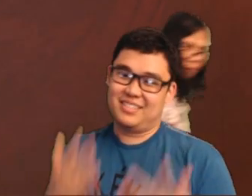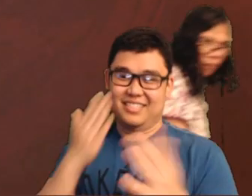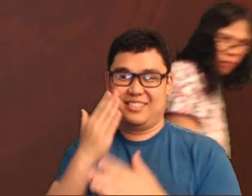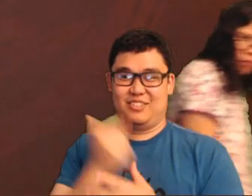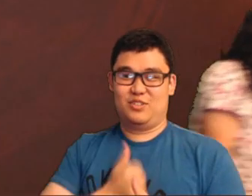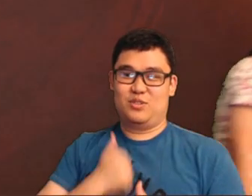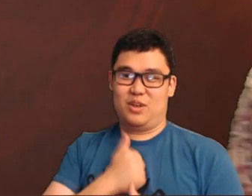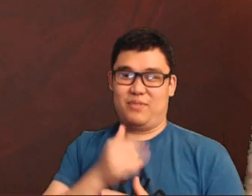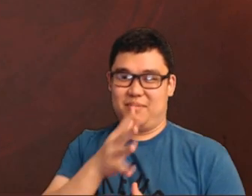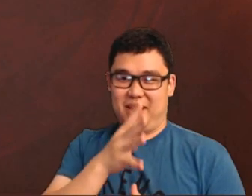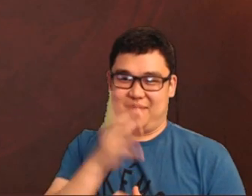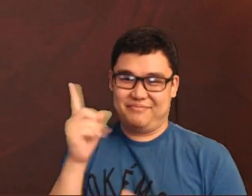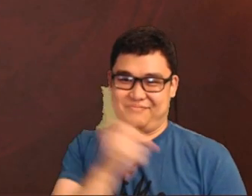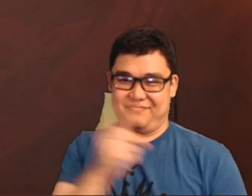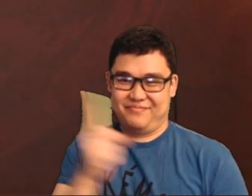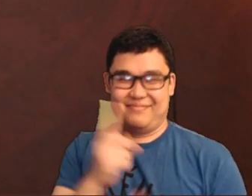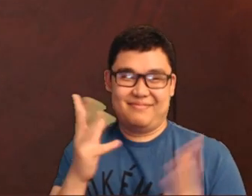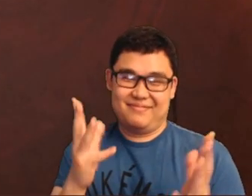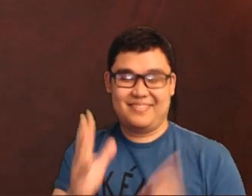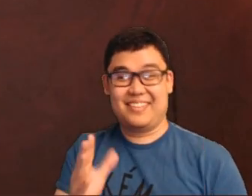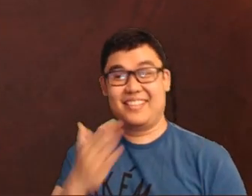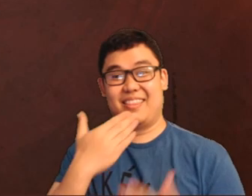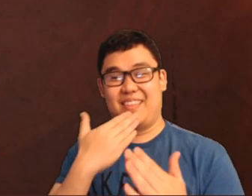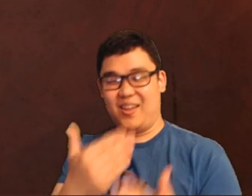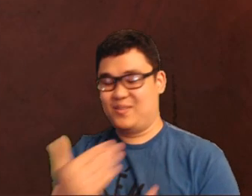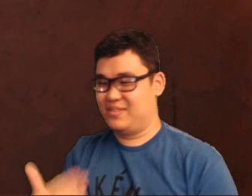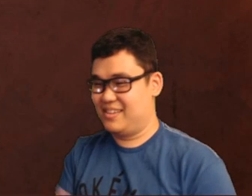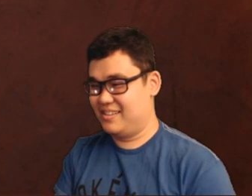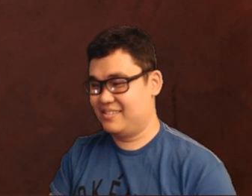Ah, sorry again. My mom just walks back and forth again. Thank you!